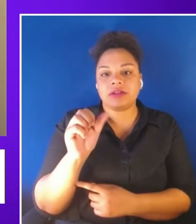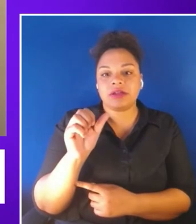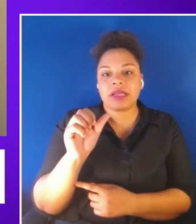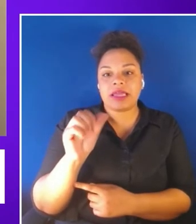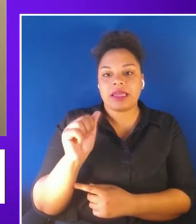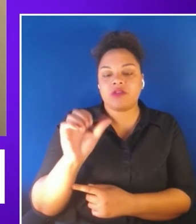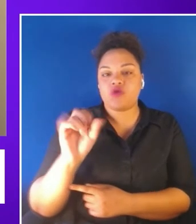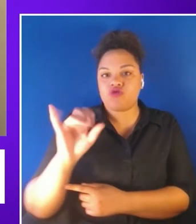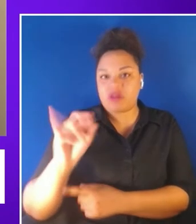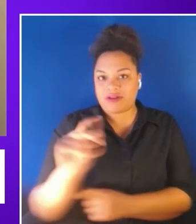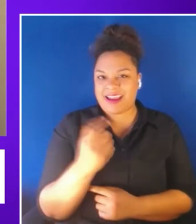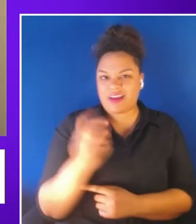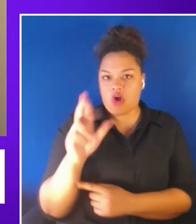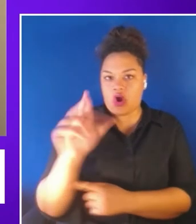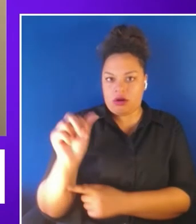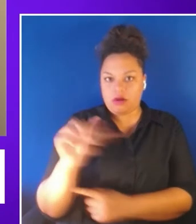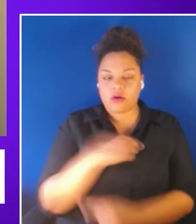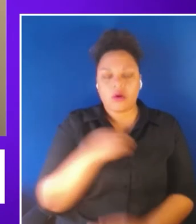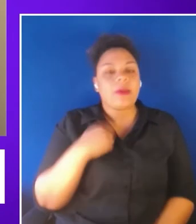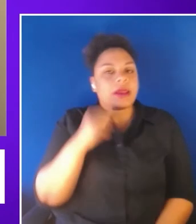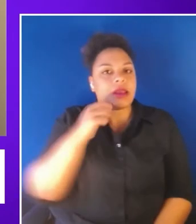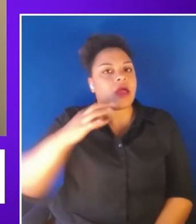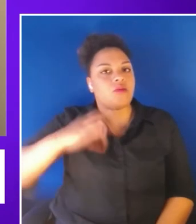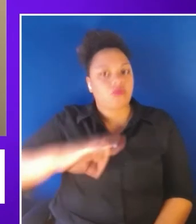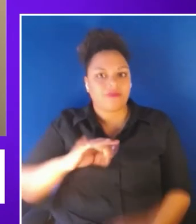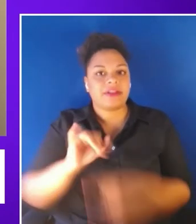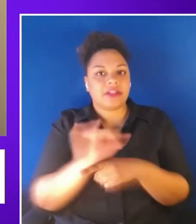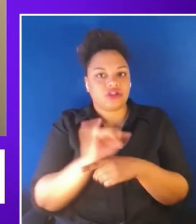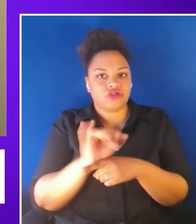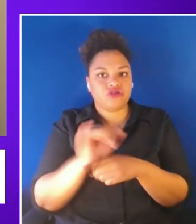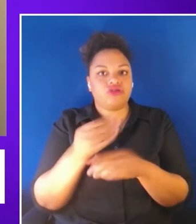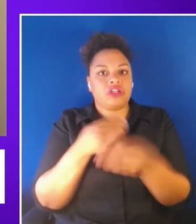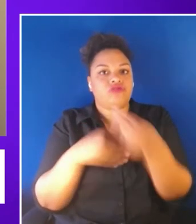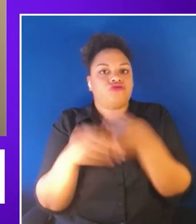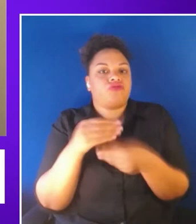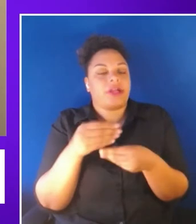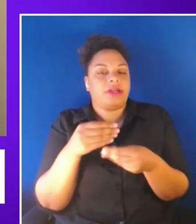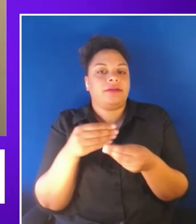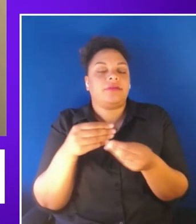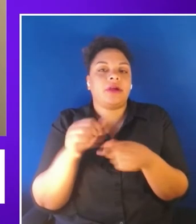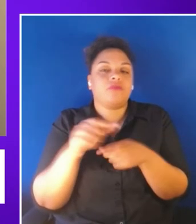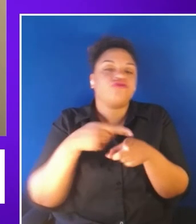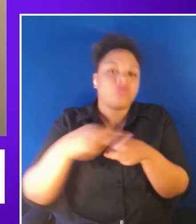non-profit industry trade association representing the broad ecosystem of the XR industry.